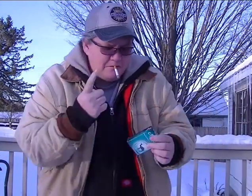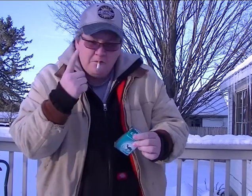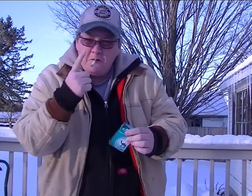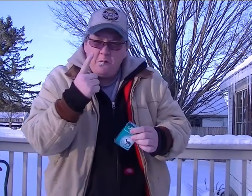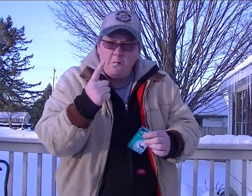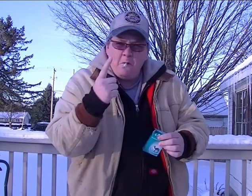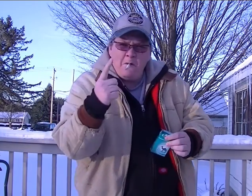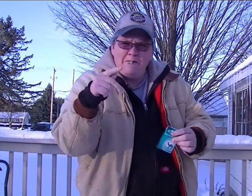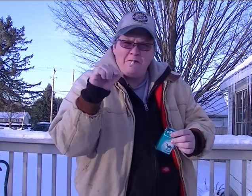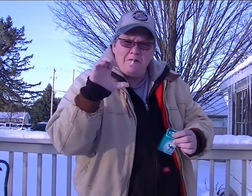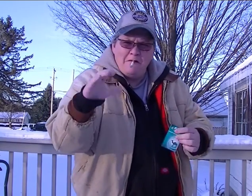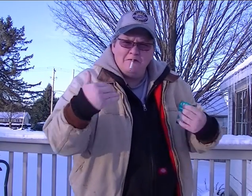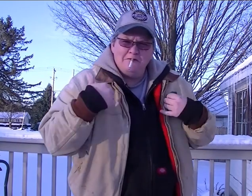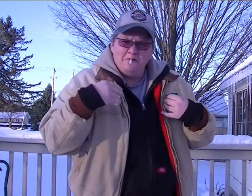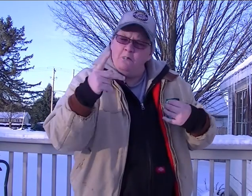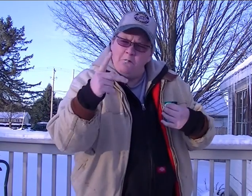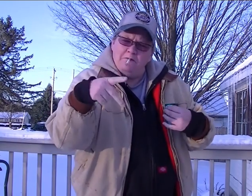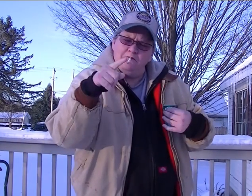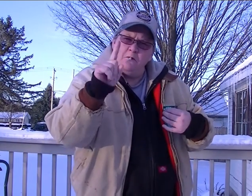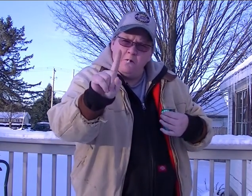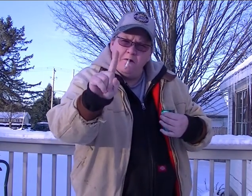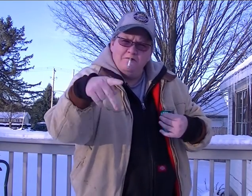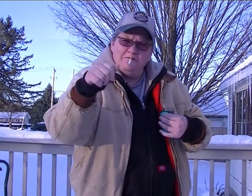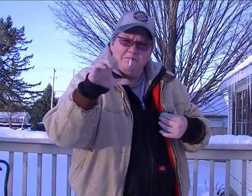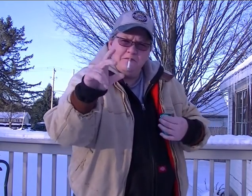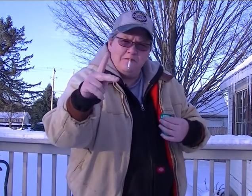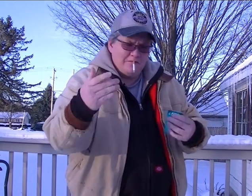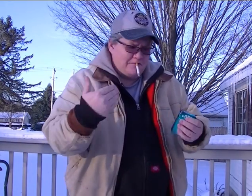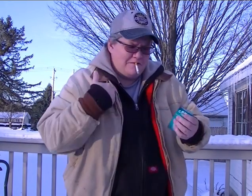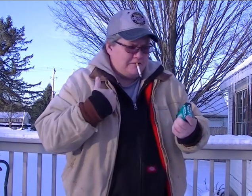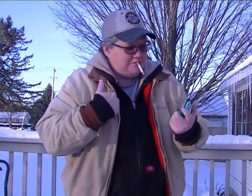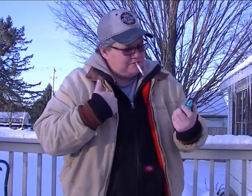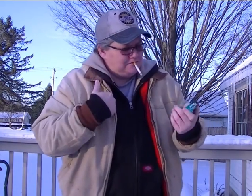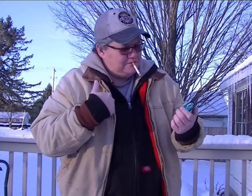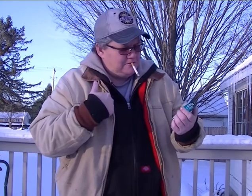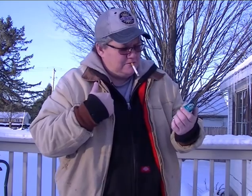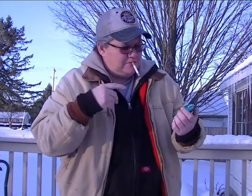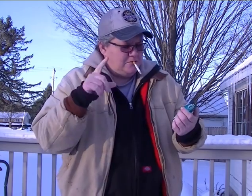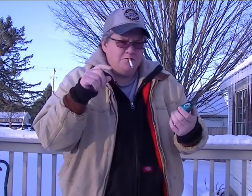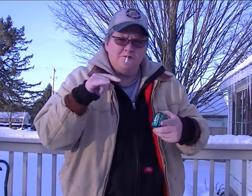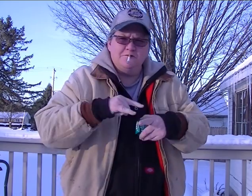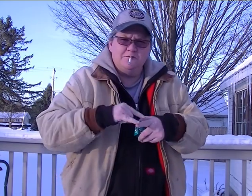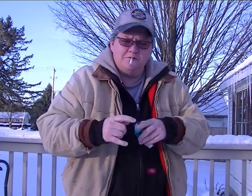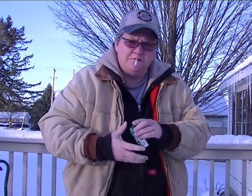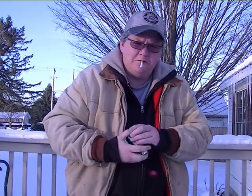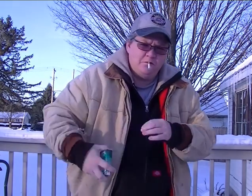1 pack has 20 cigarettes in it